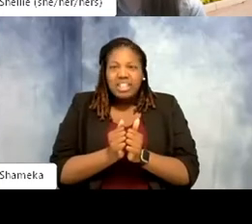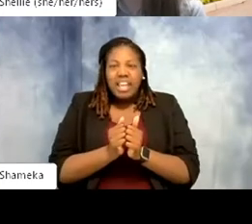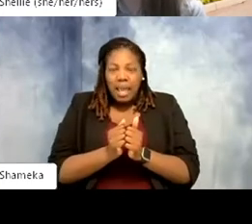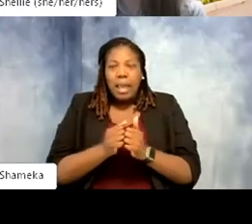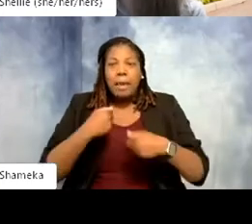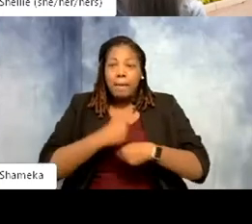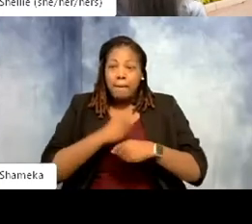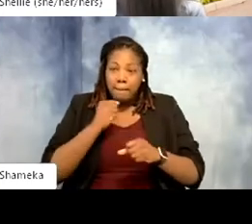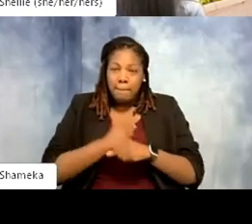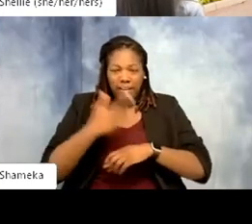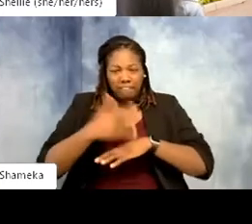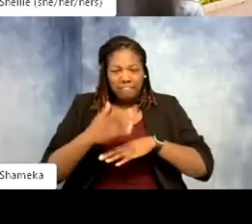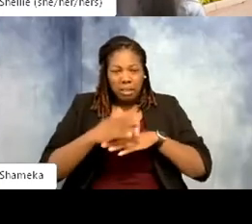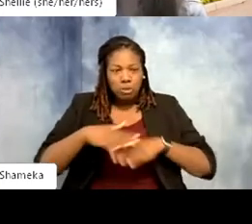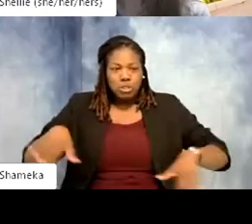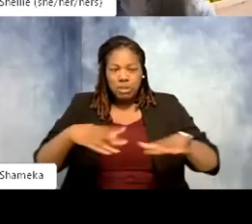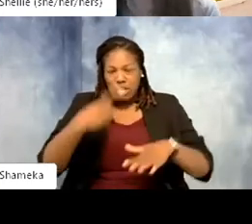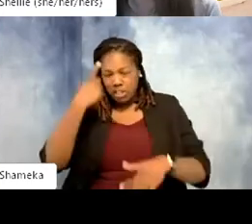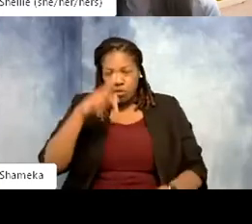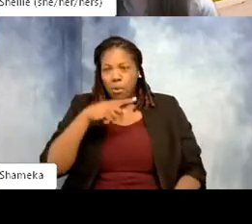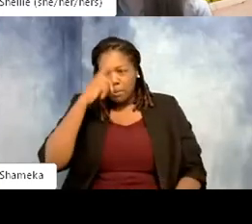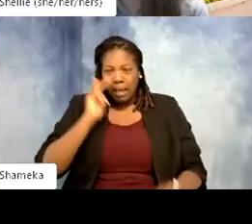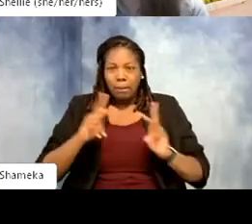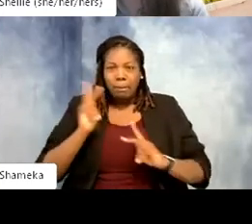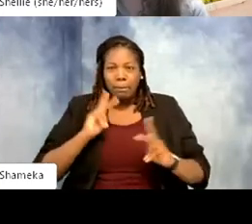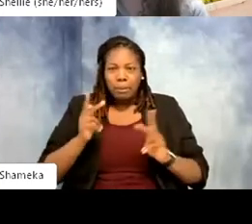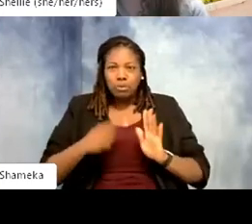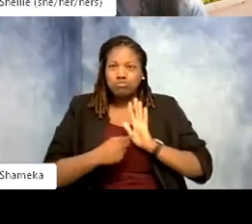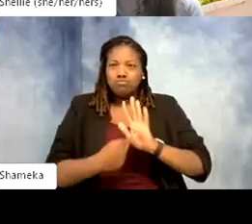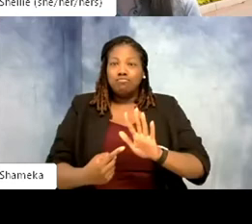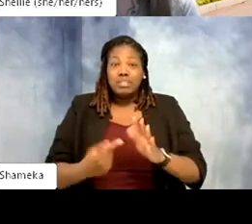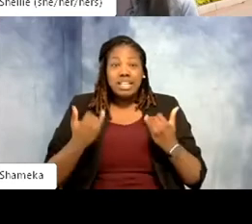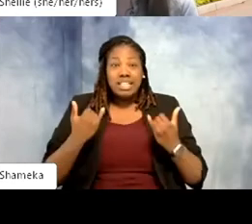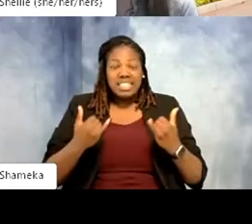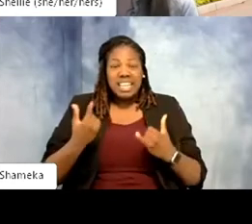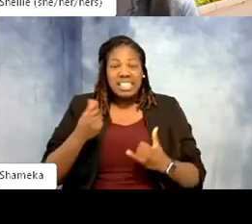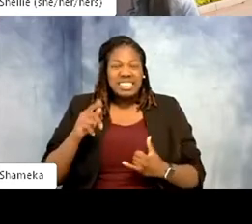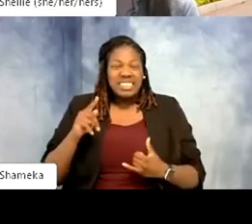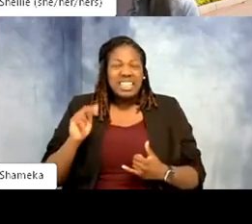voices and stories to be heard. Before we meet our guest for today, you're gonna see two polls pop up